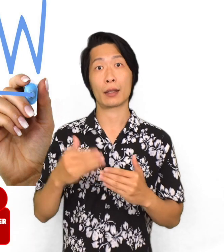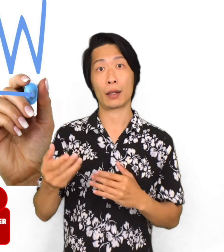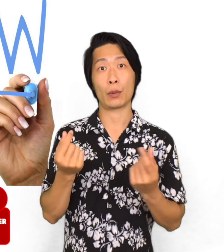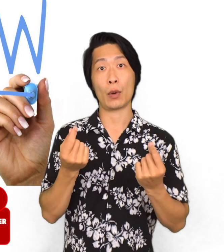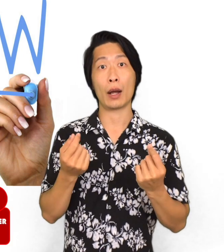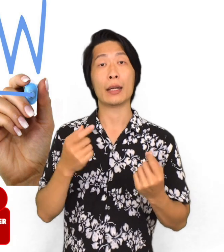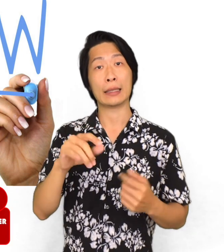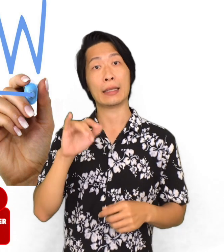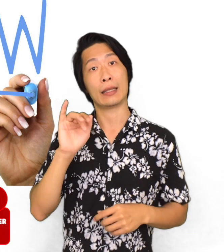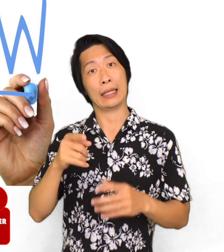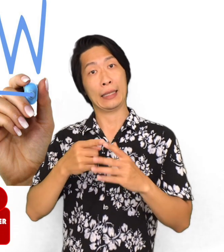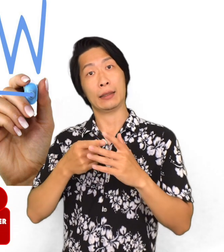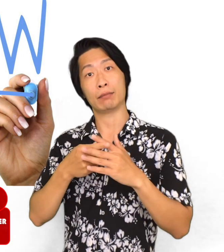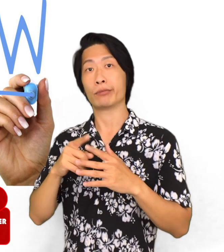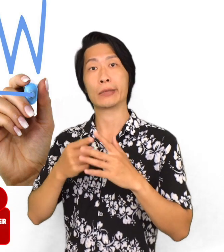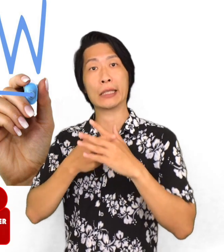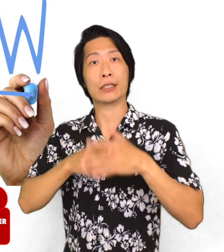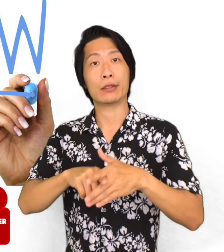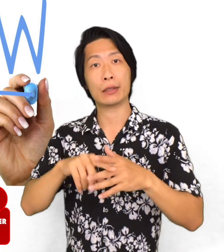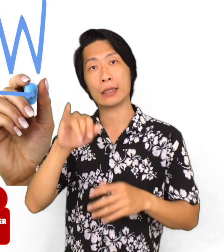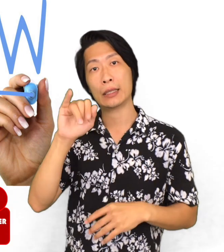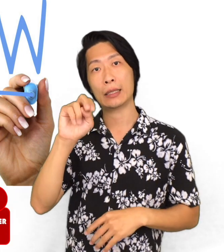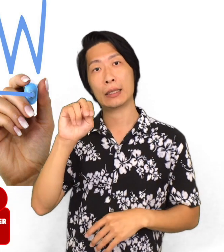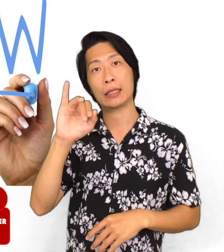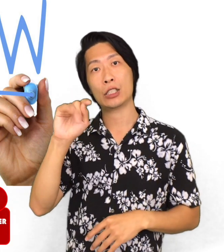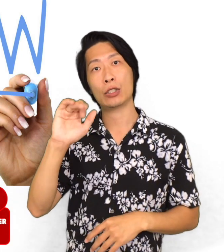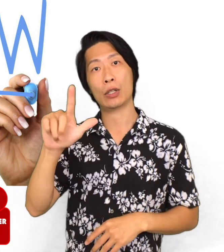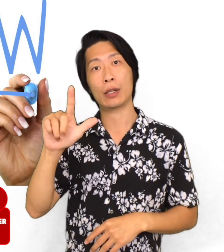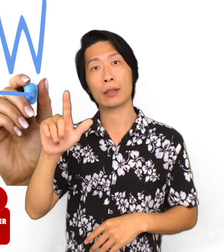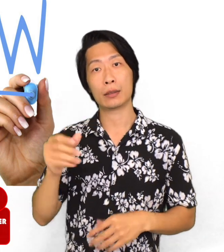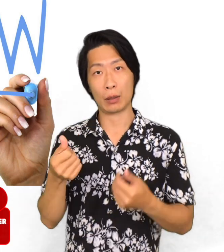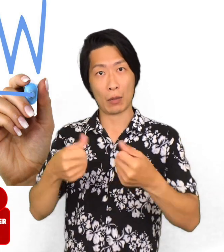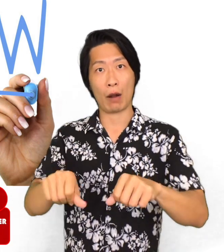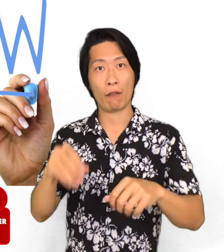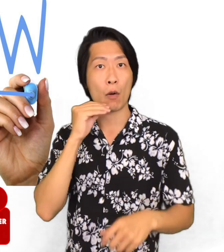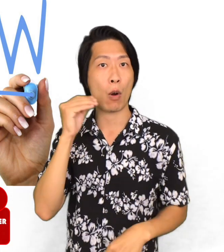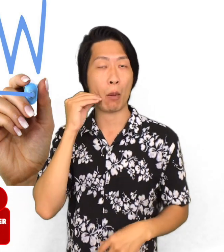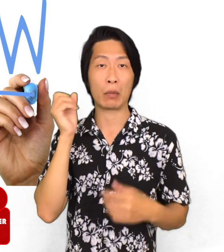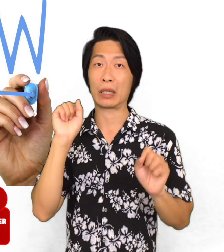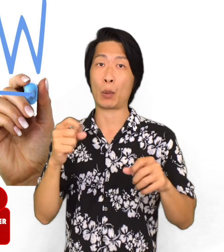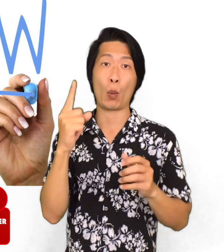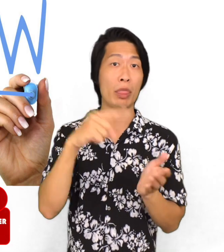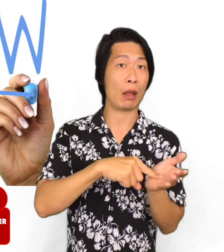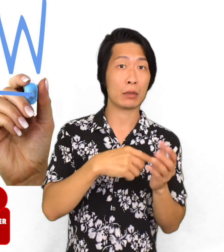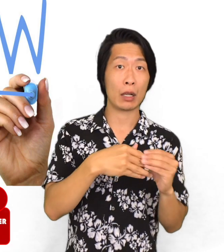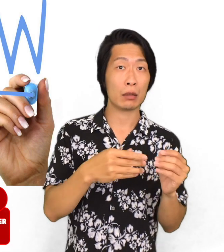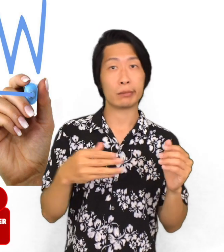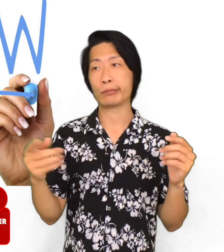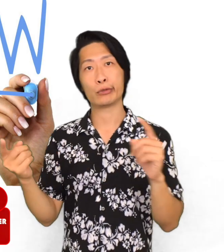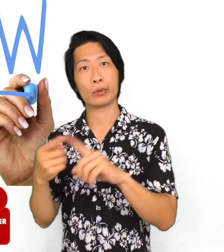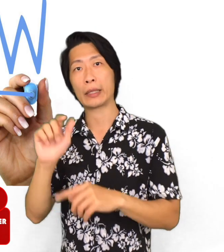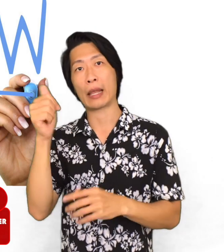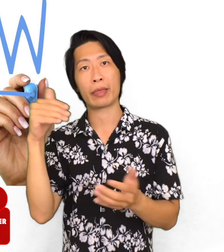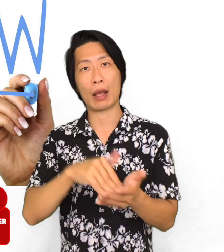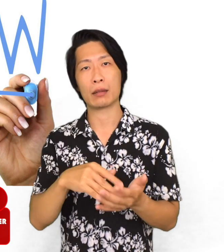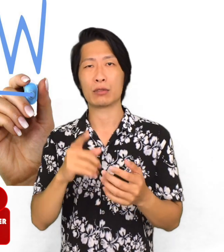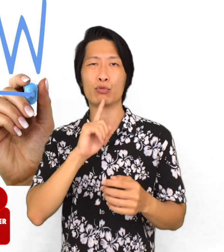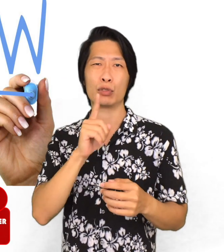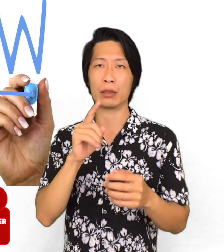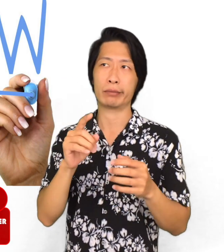The next thing to do is to put an initial deposit on the home. An initial deposit can be anywhere from a $1,000 to $10,000.